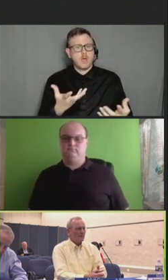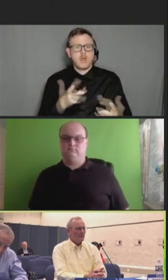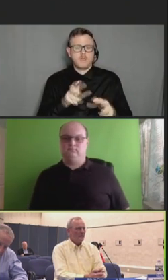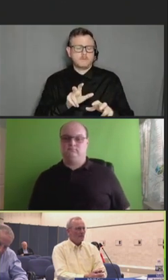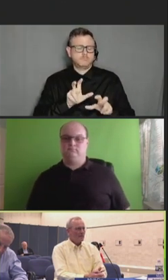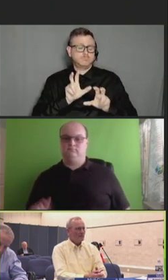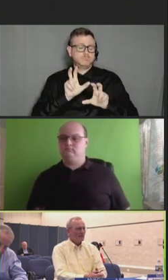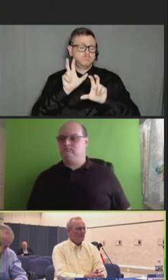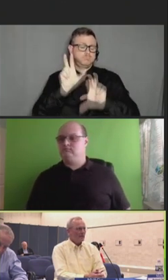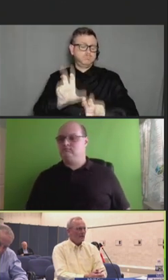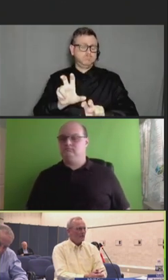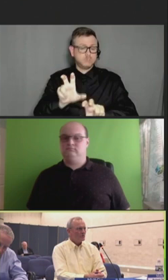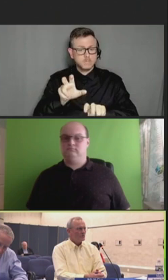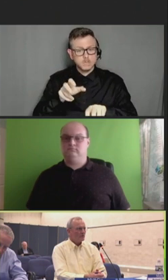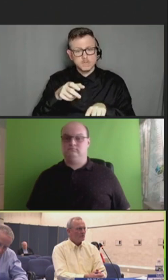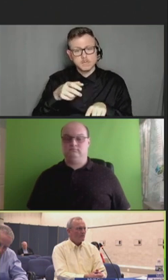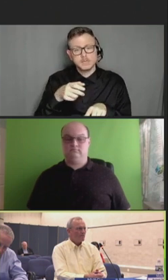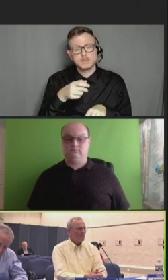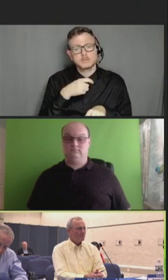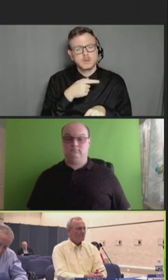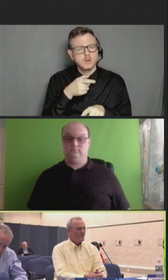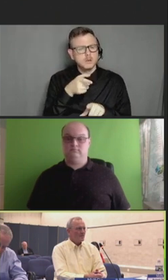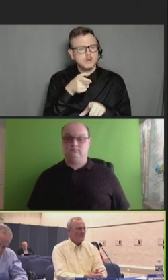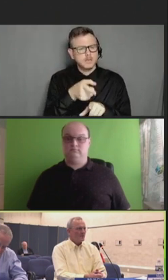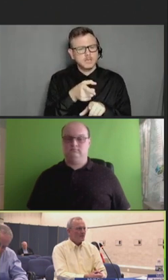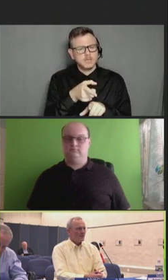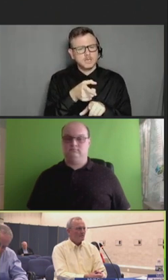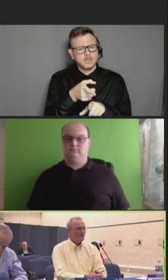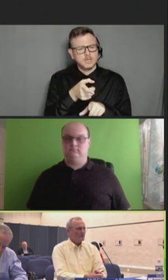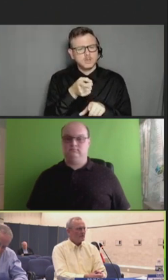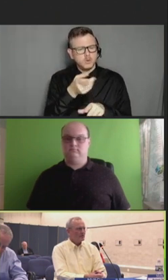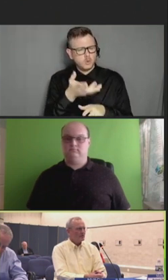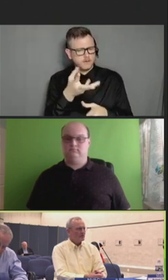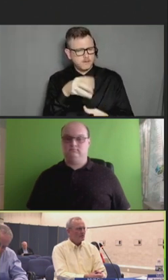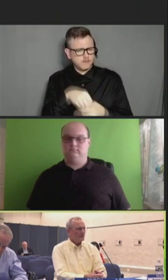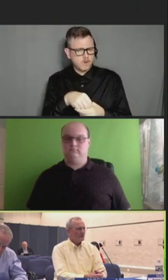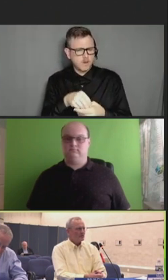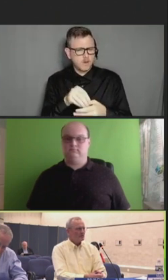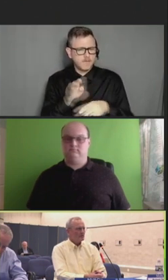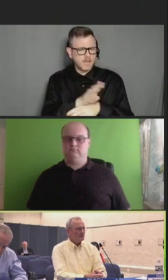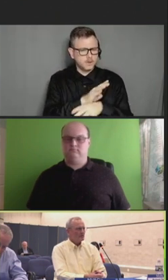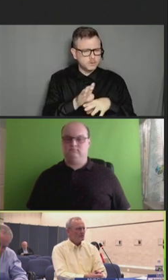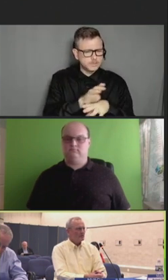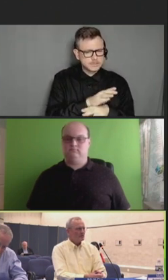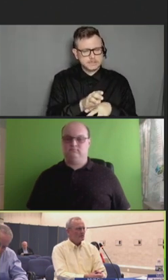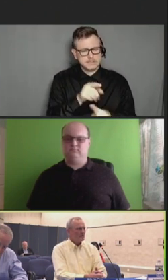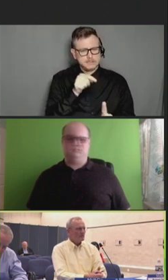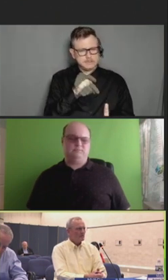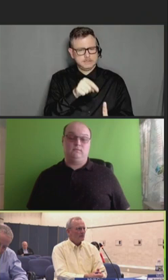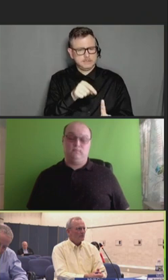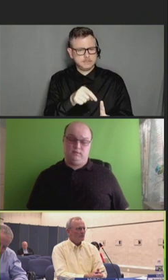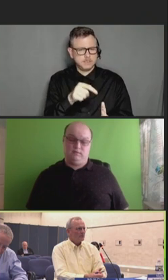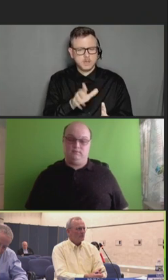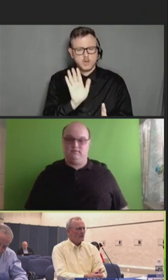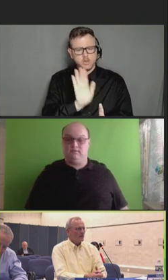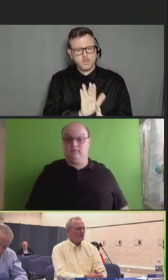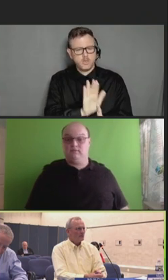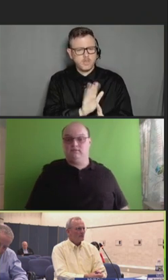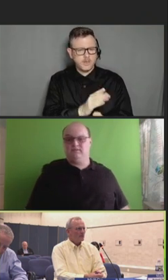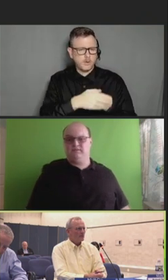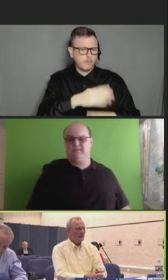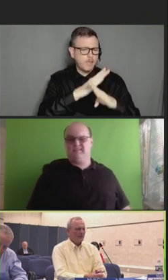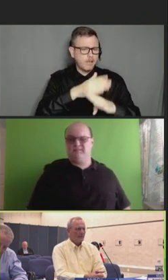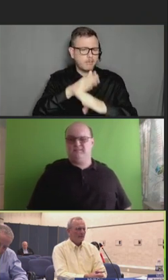Speaking -- have you engaged industry as far as what are their roadblocks or what are they